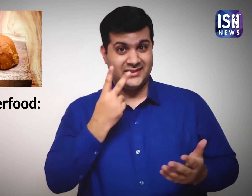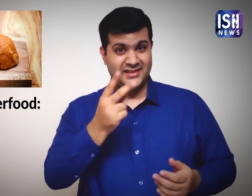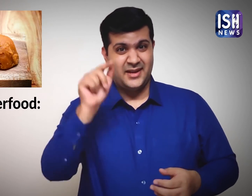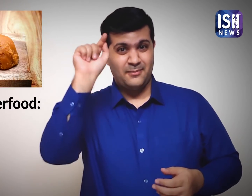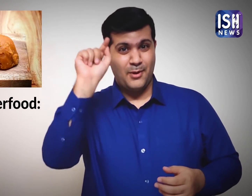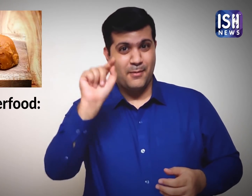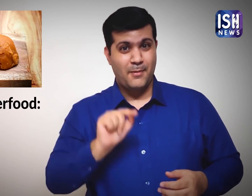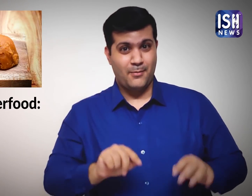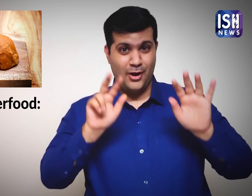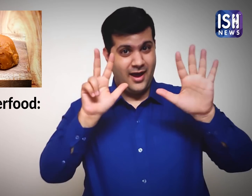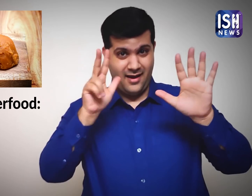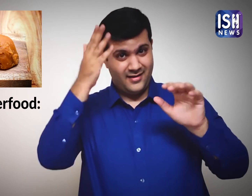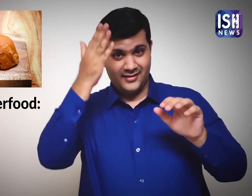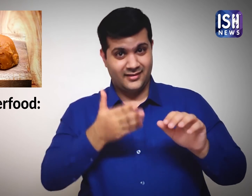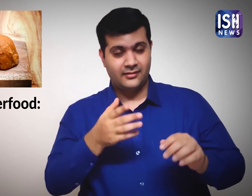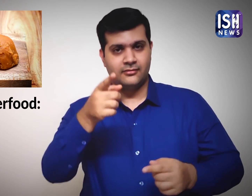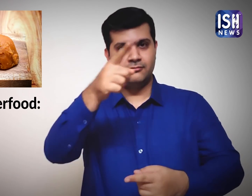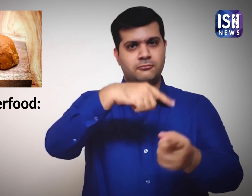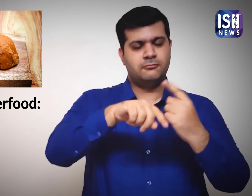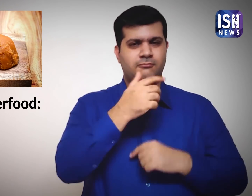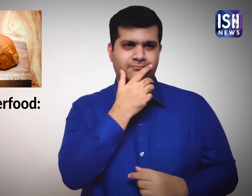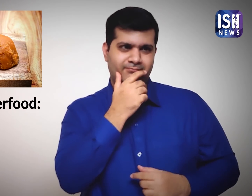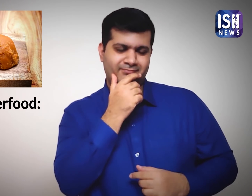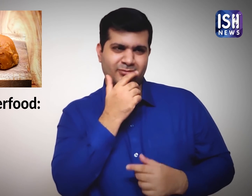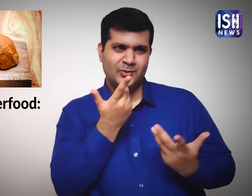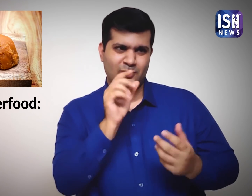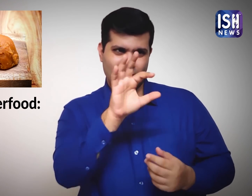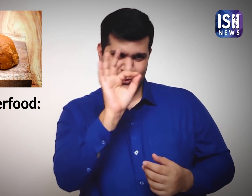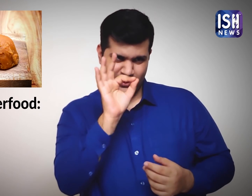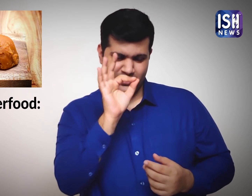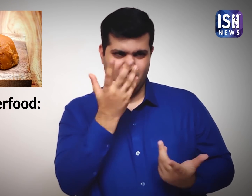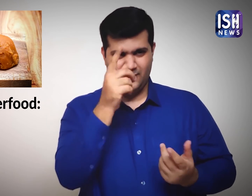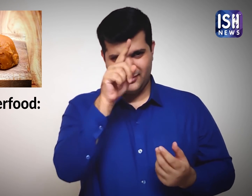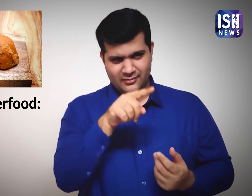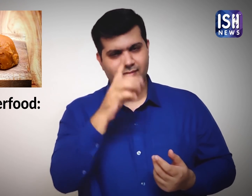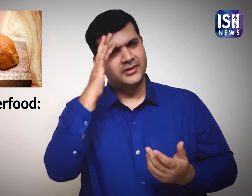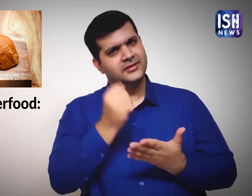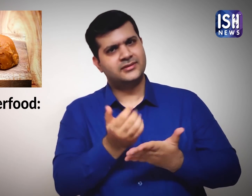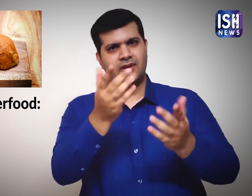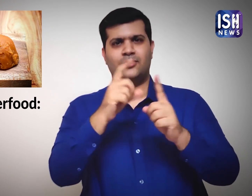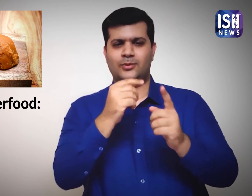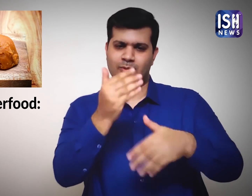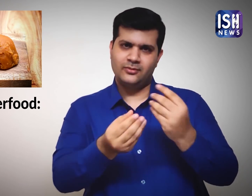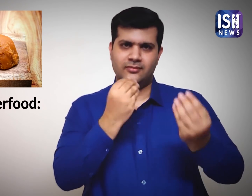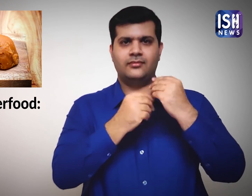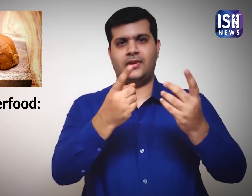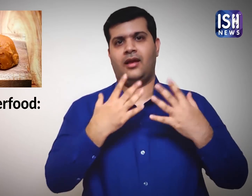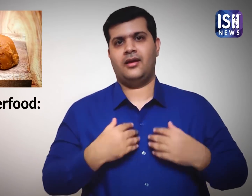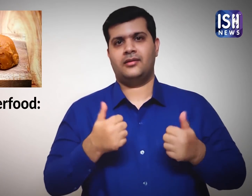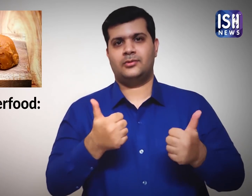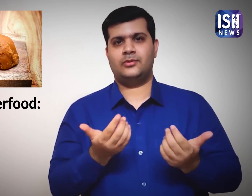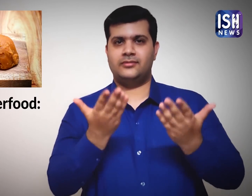After seeing the points, which combination would you like to try?